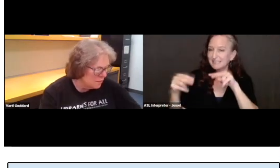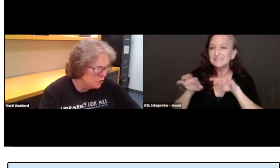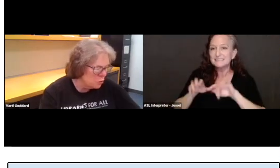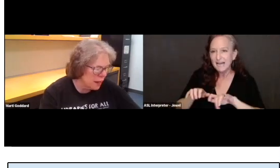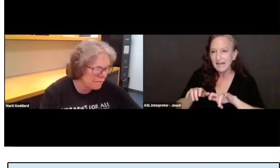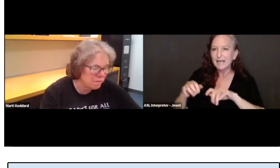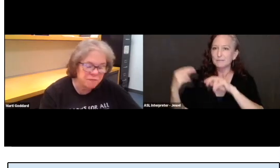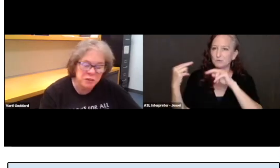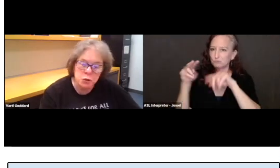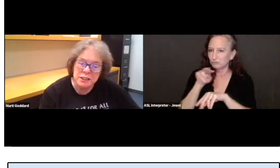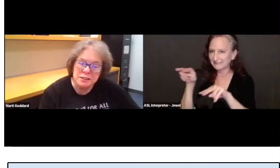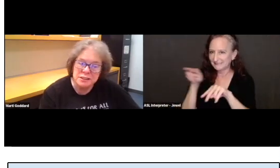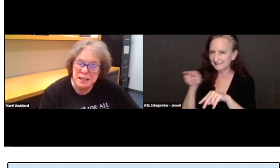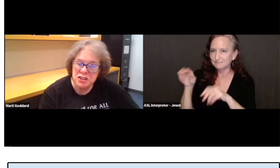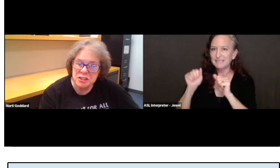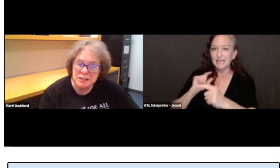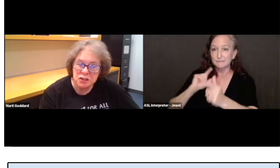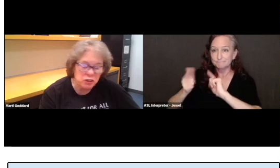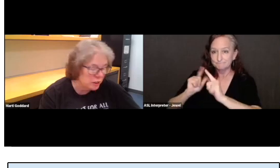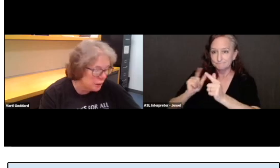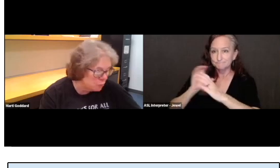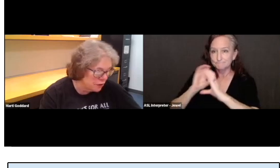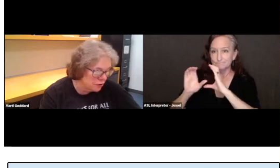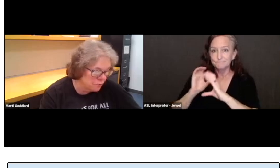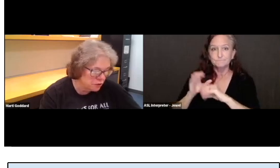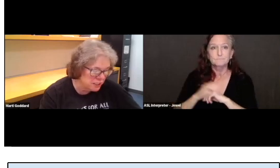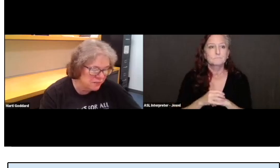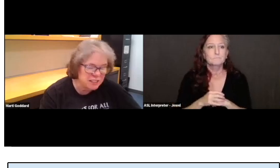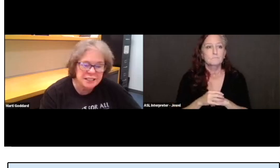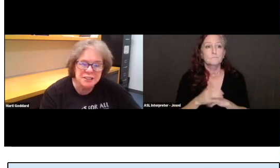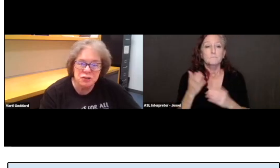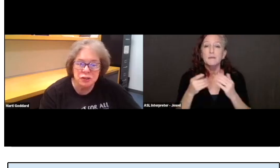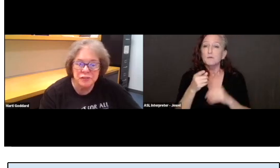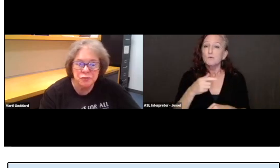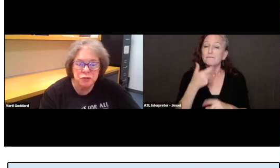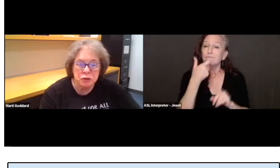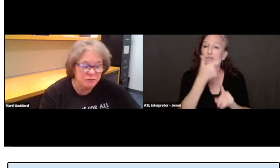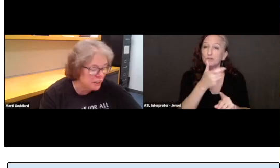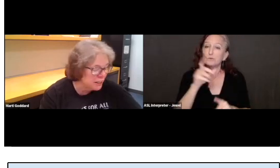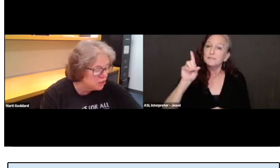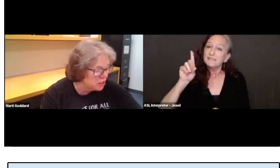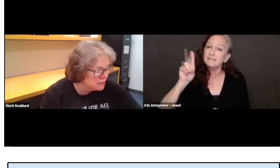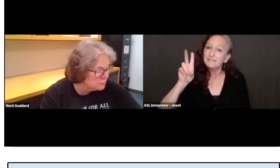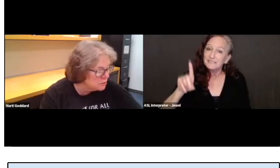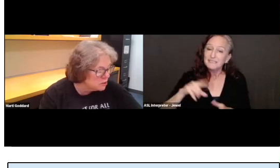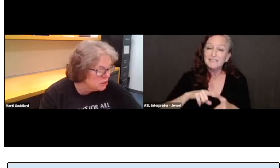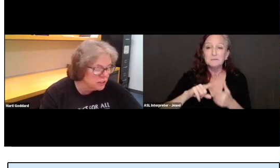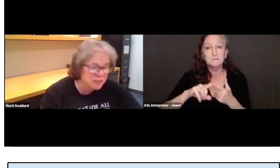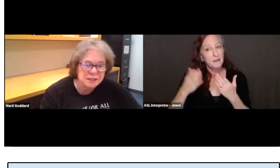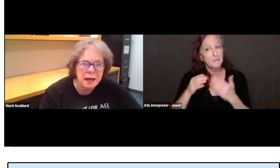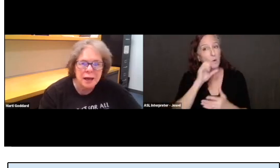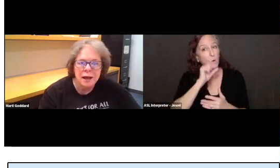If you have viewing stations in your library for DVDs or even for old VHS materials,